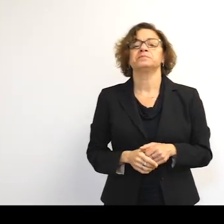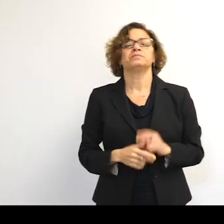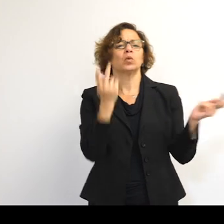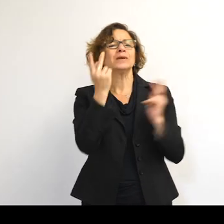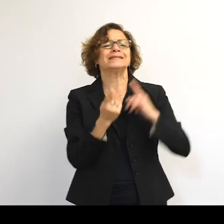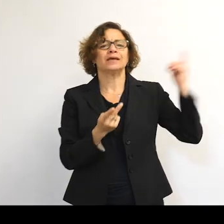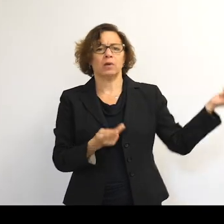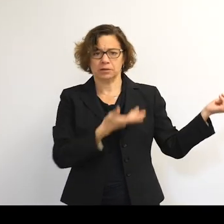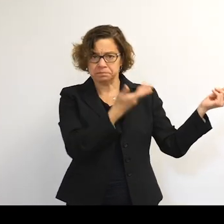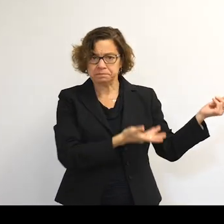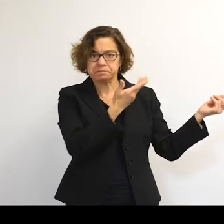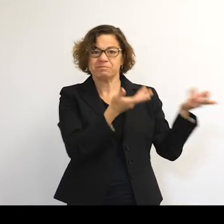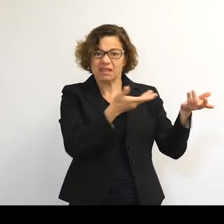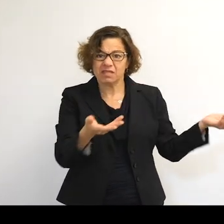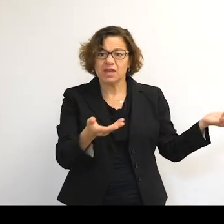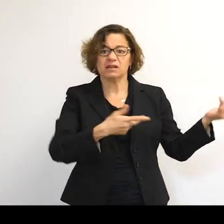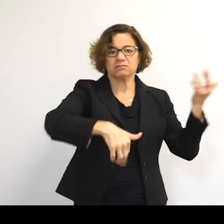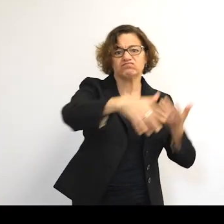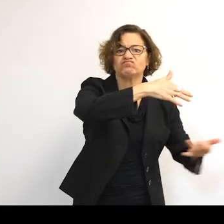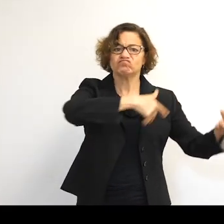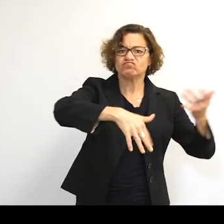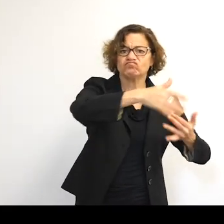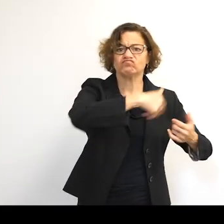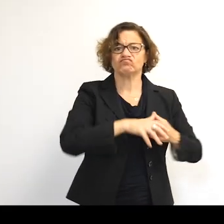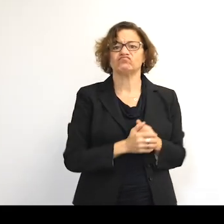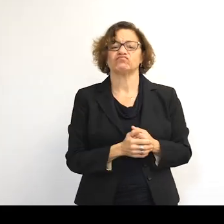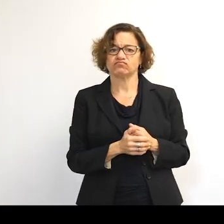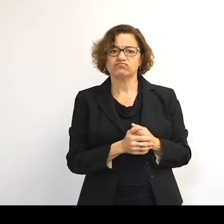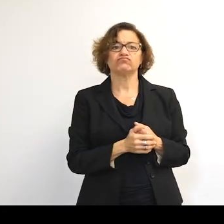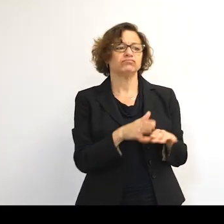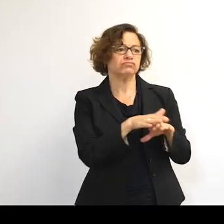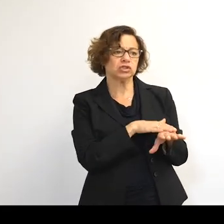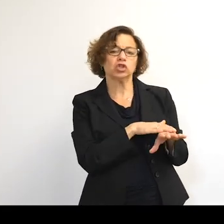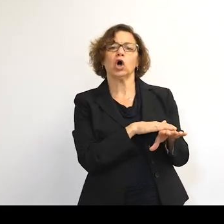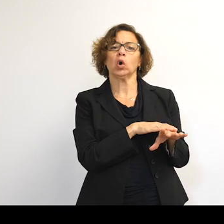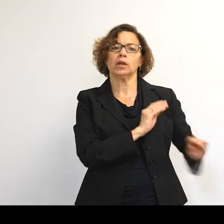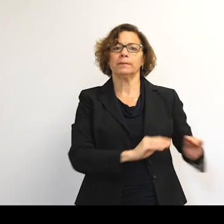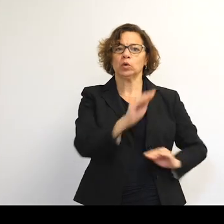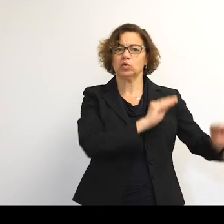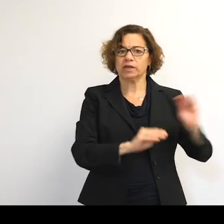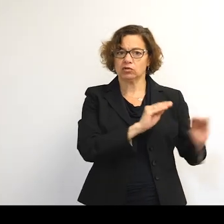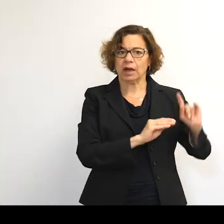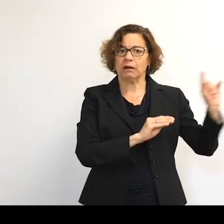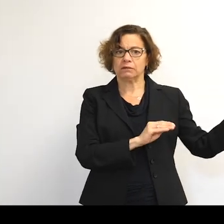We see lots of objects kind of milling around, slowly moving around on this sort of scale.